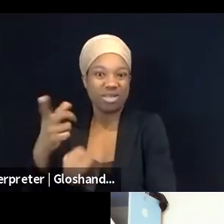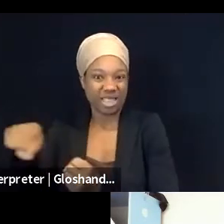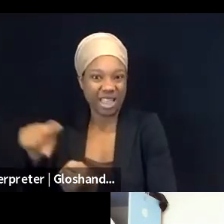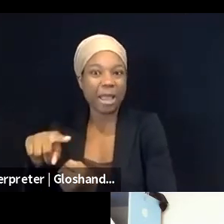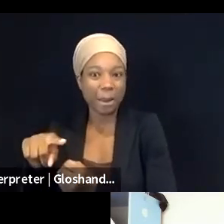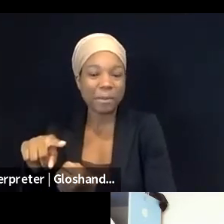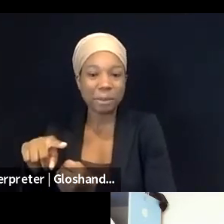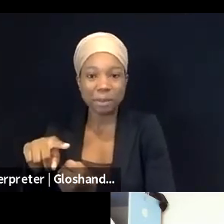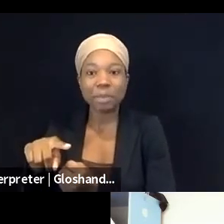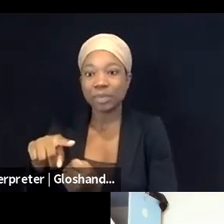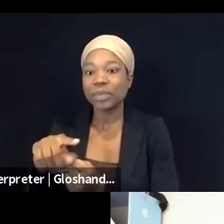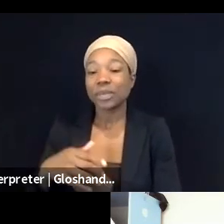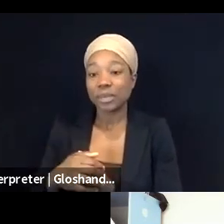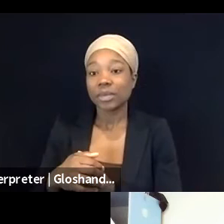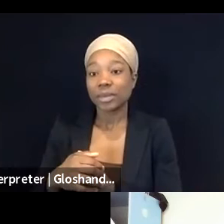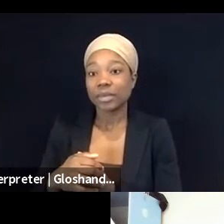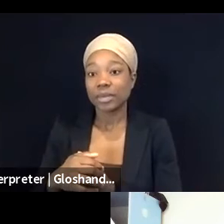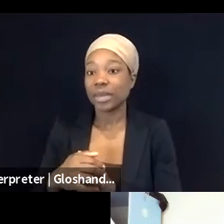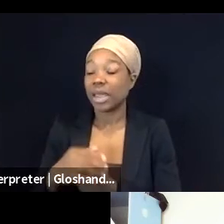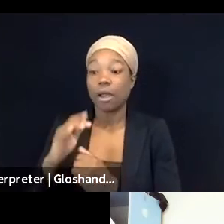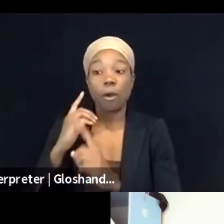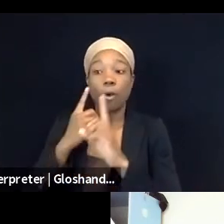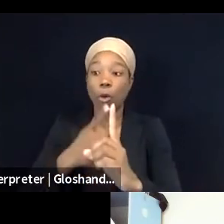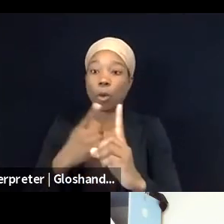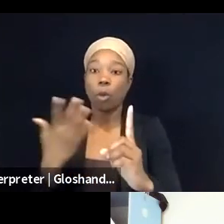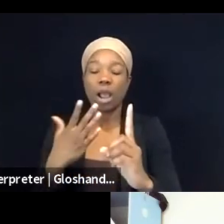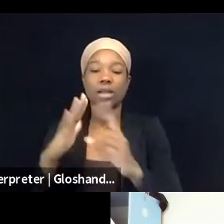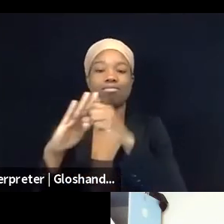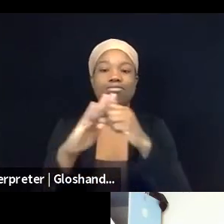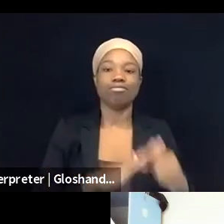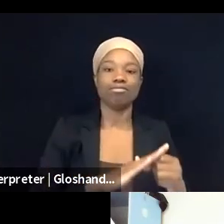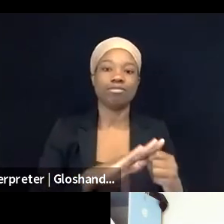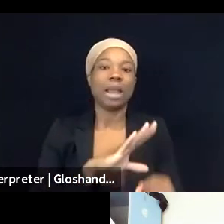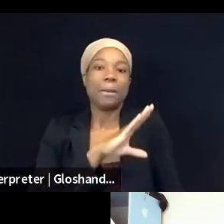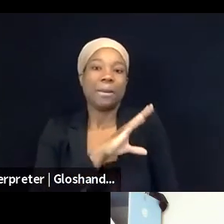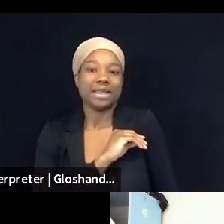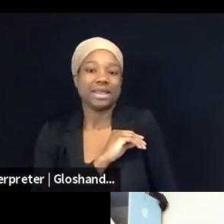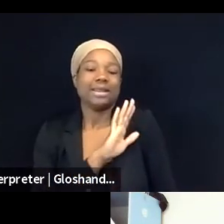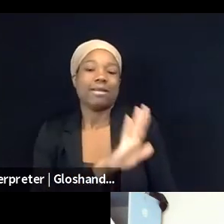to suppress the Palestinian voices at that time. Thank you, Nadim, and thank you for the work